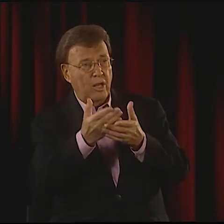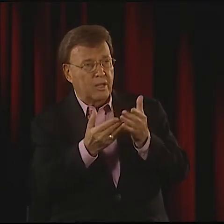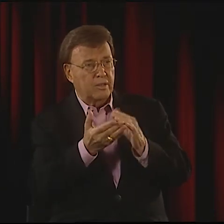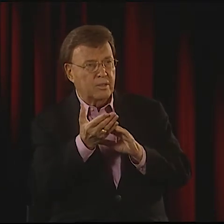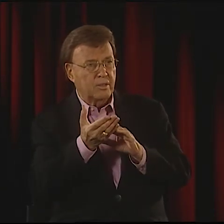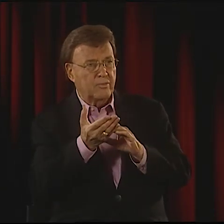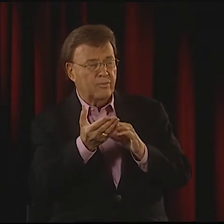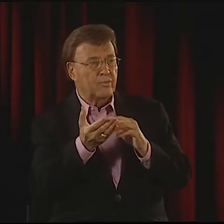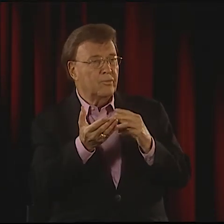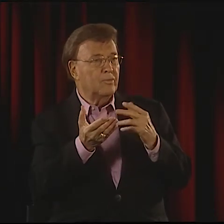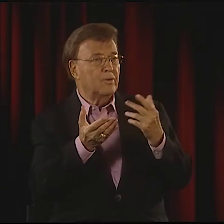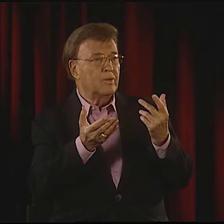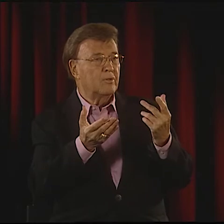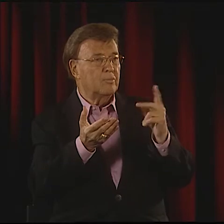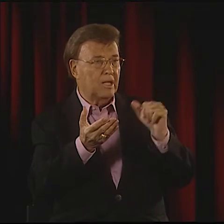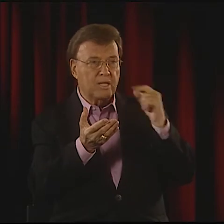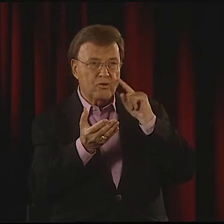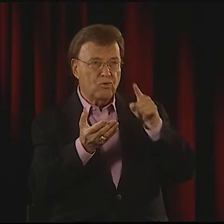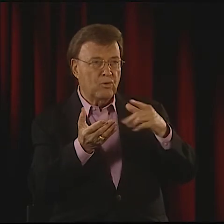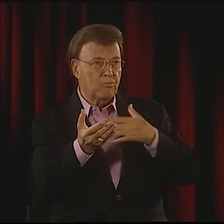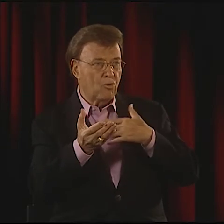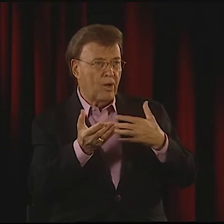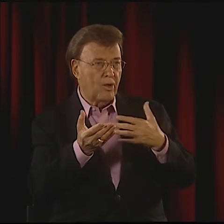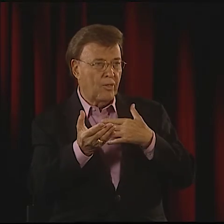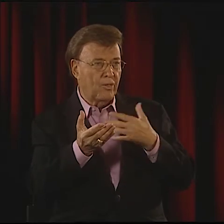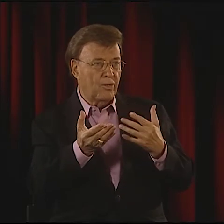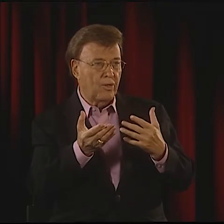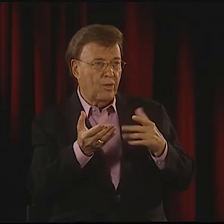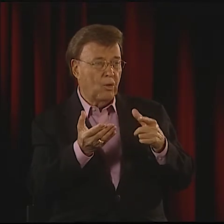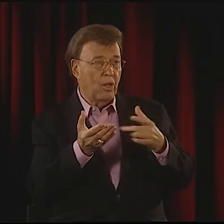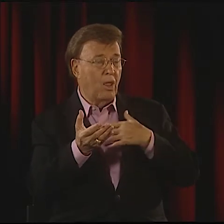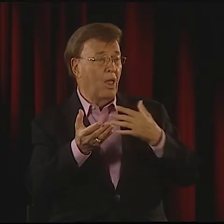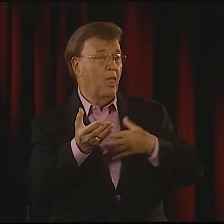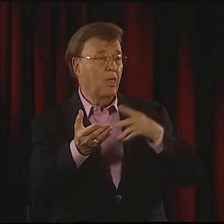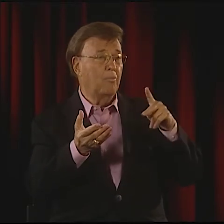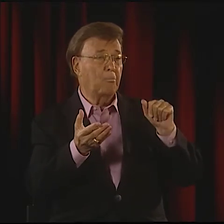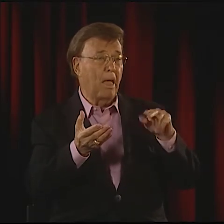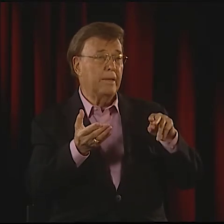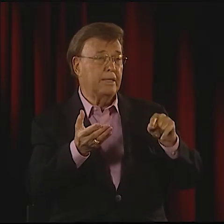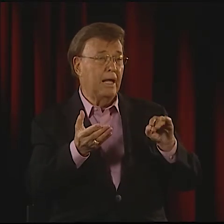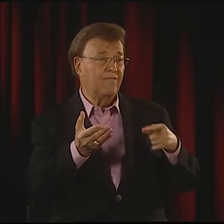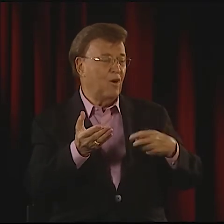IN THE PERFORMANCE ASPECT OF MIME." LIKE, IF YOU FIND A DYING BIRD AND YOU HOLD IT IN YOUR HAND,